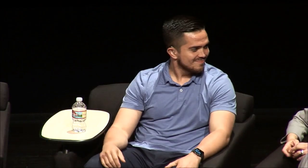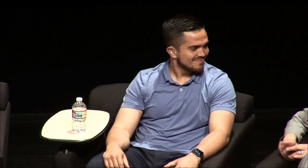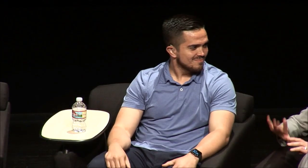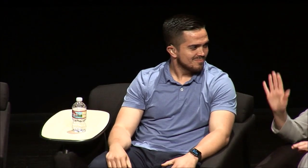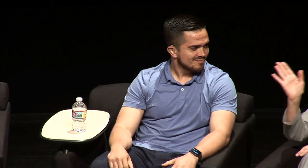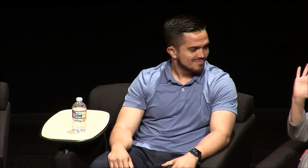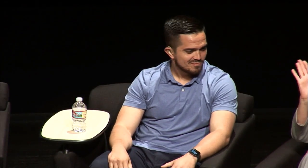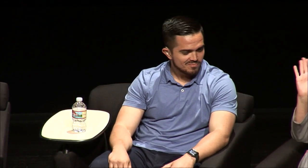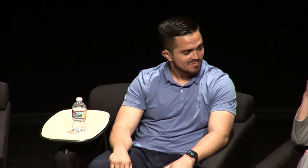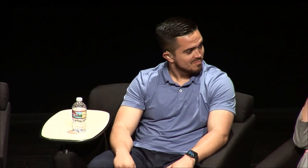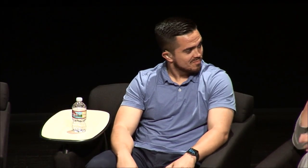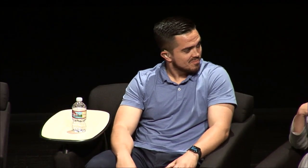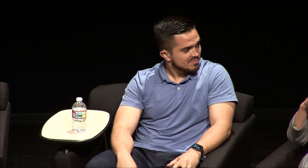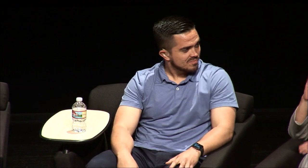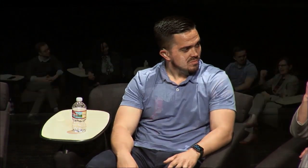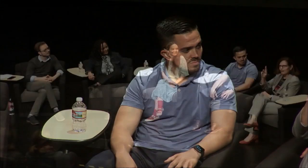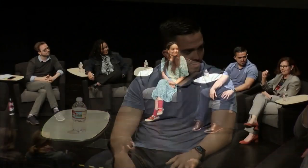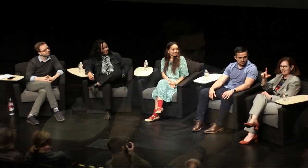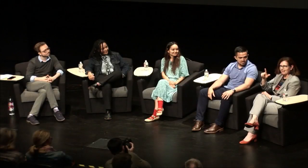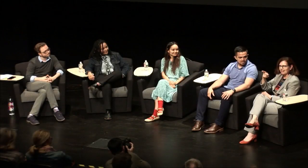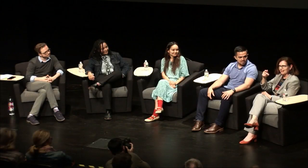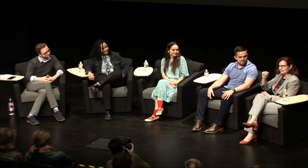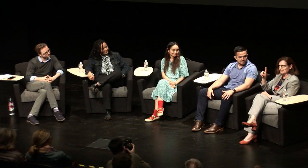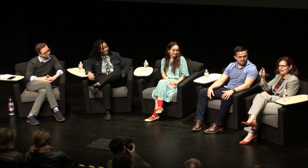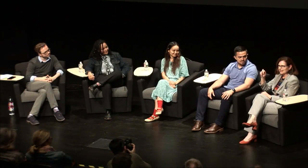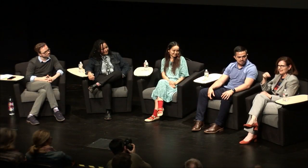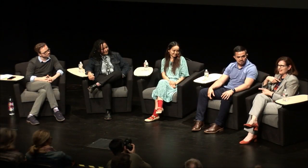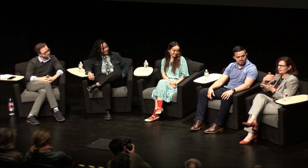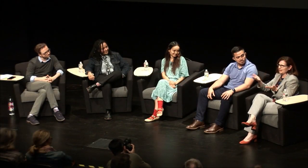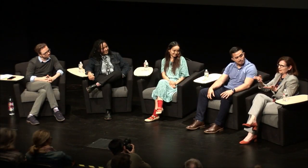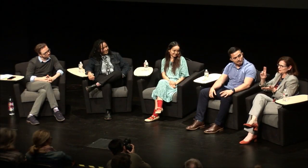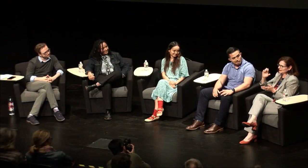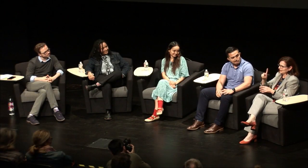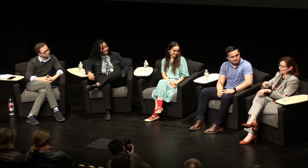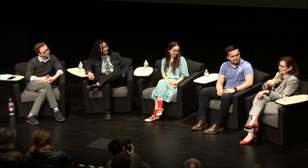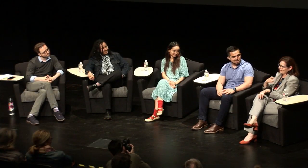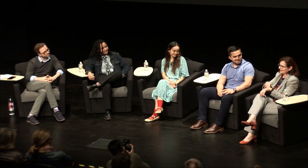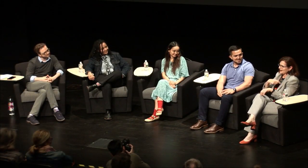thrilled to be here tonight. [Carol:] good evening, my name is Carol Padden. I've been here